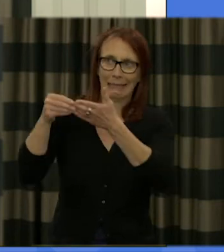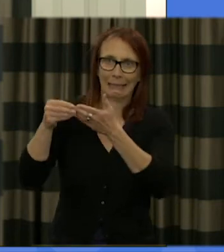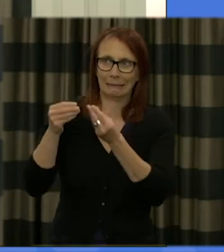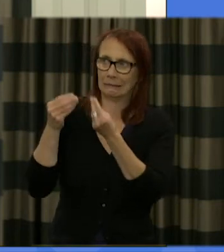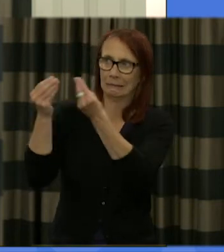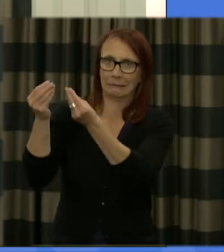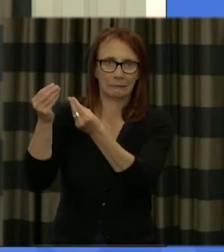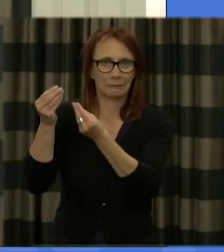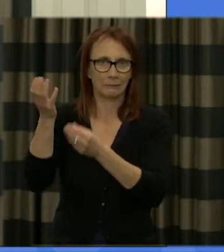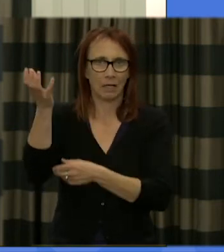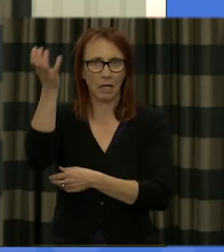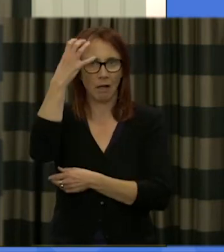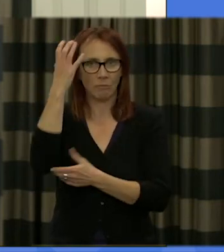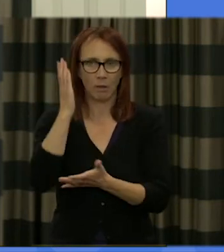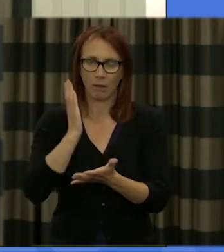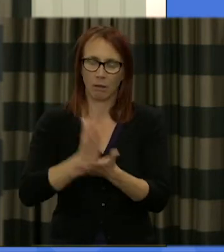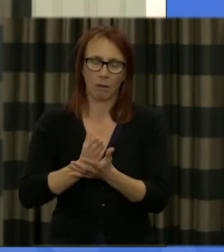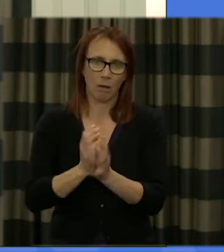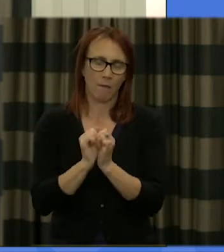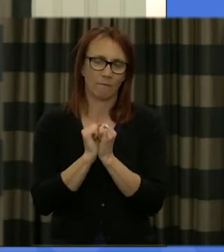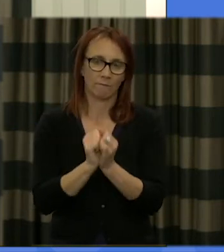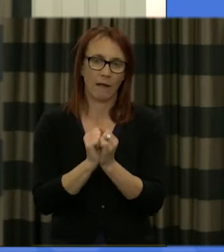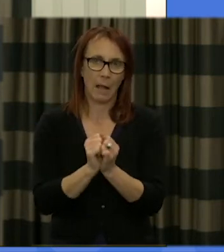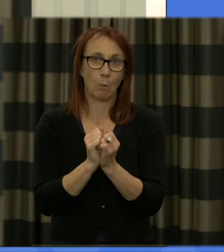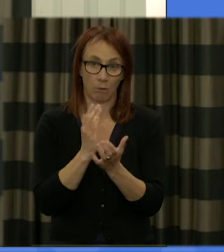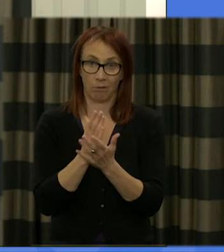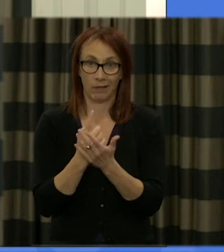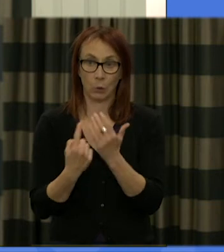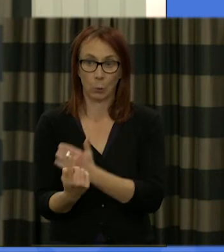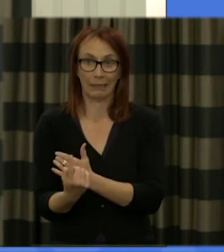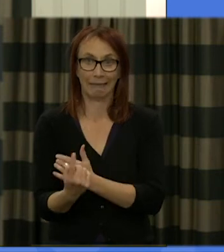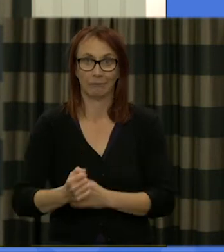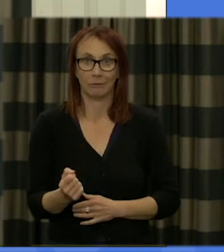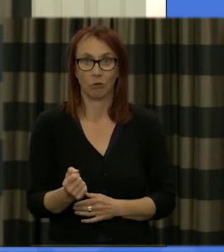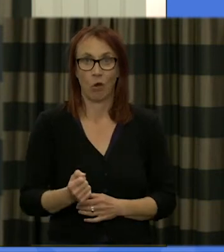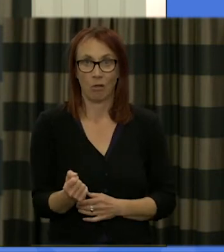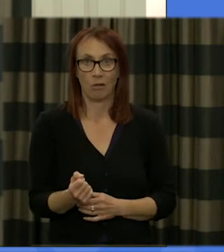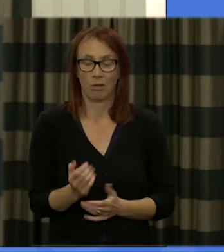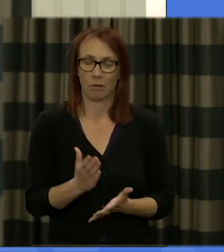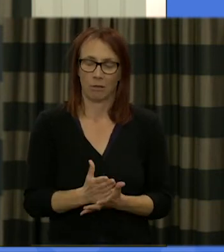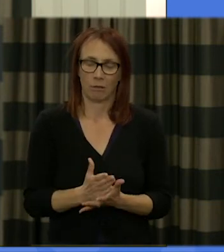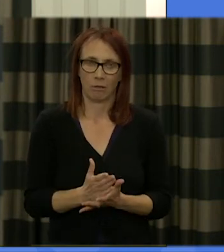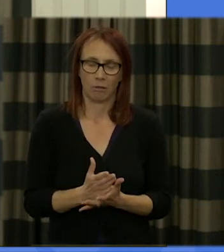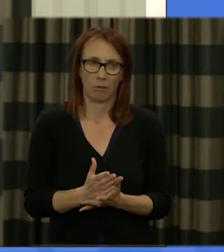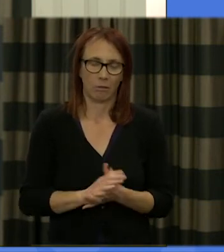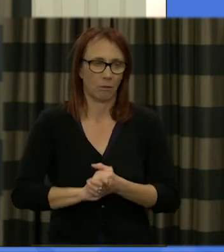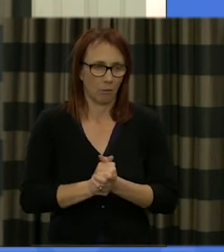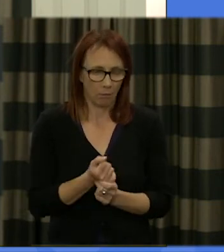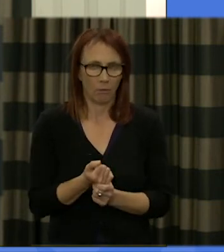important extremely valuable thing it's an a unique thing in the context of Scotland and so it's a privilege not only for you but to be doing it but for